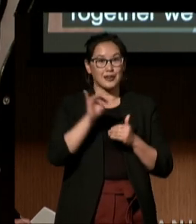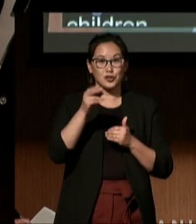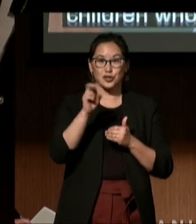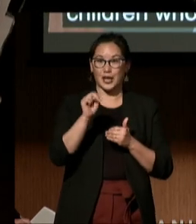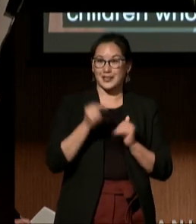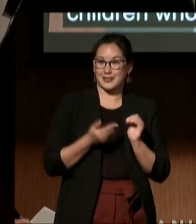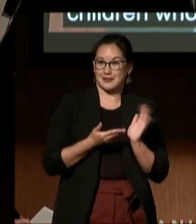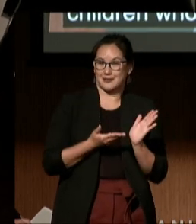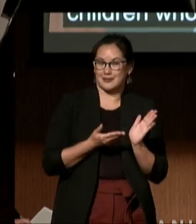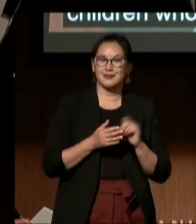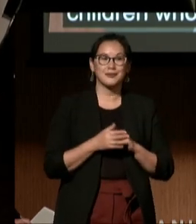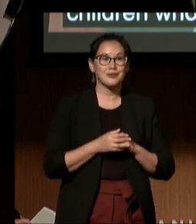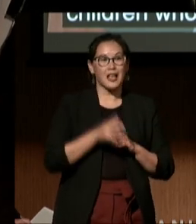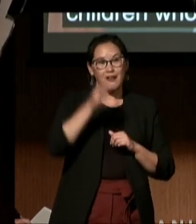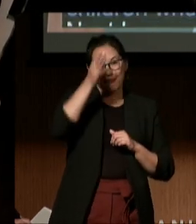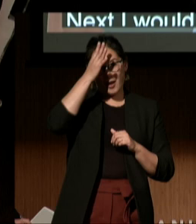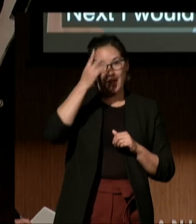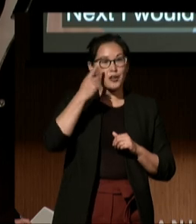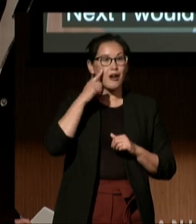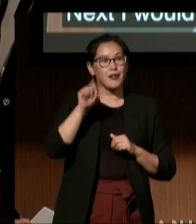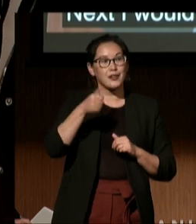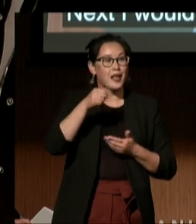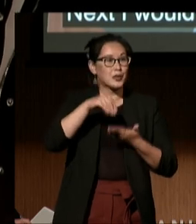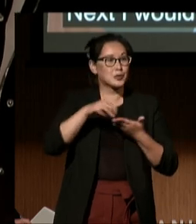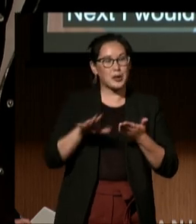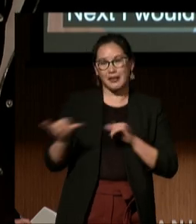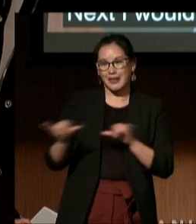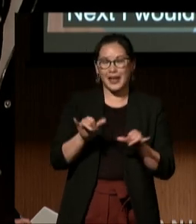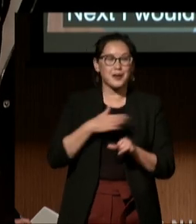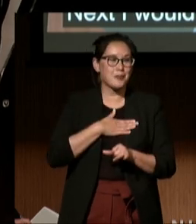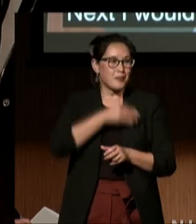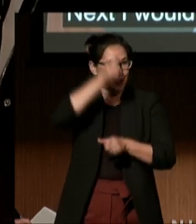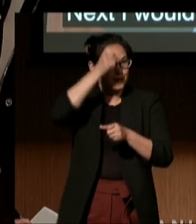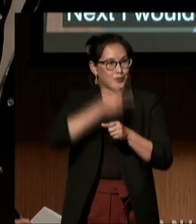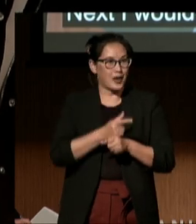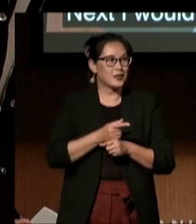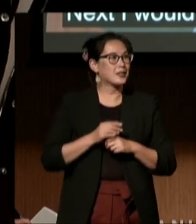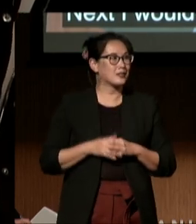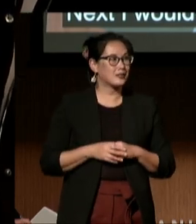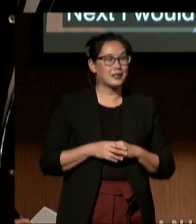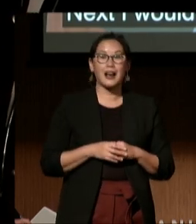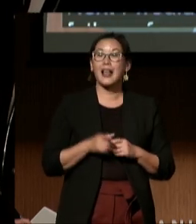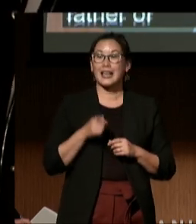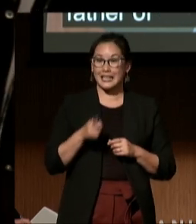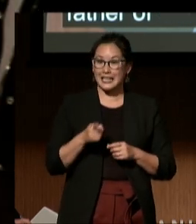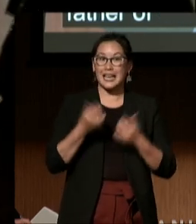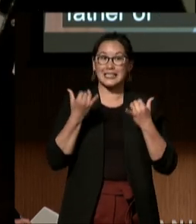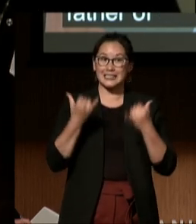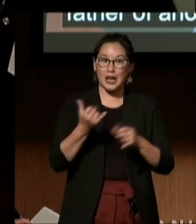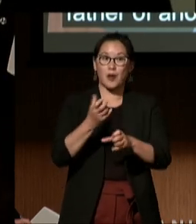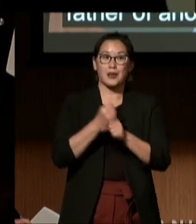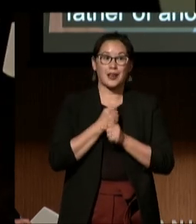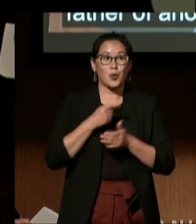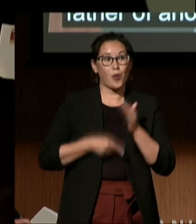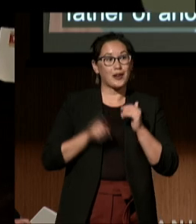the father of another student like my brother, who is now getting what he needs at school because of the PTI, thank you, everybody.